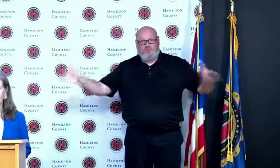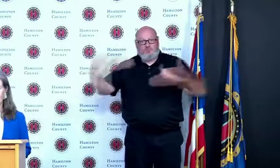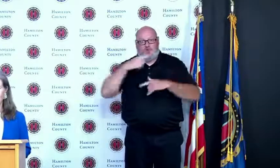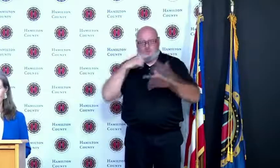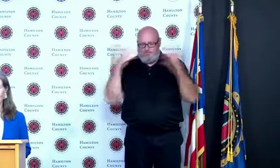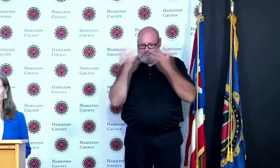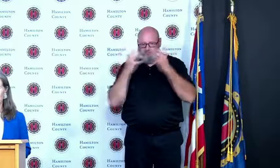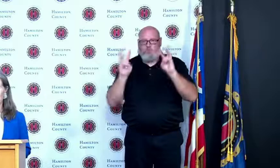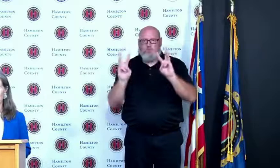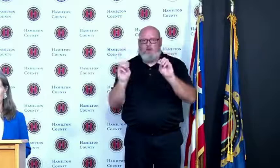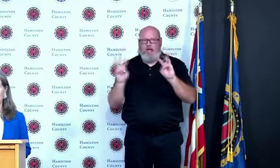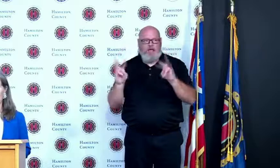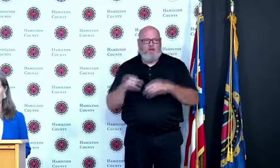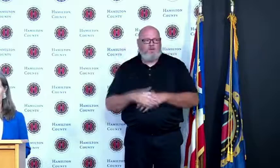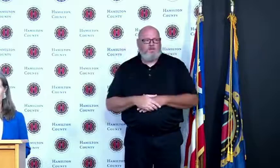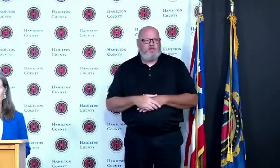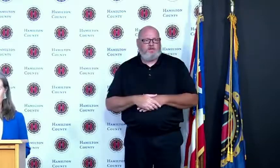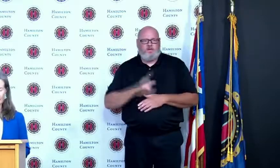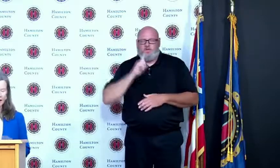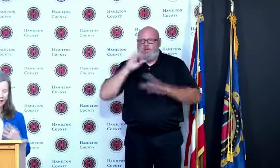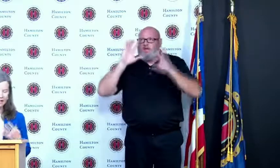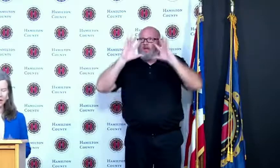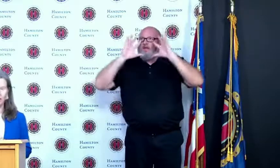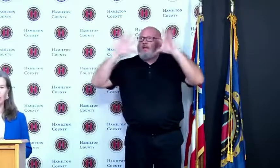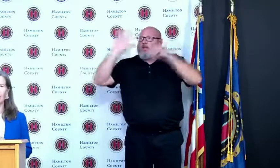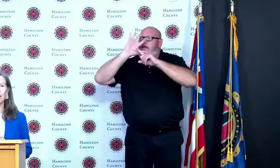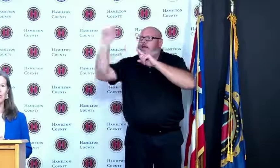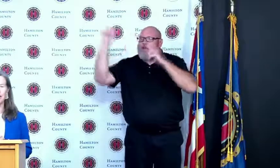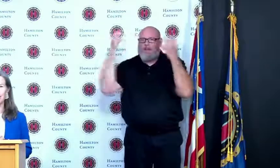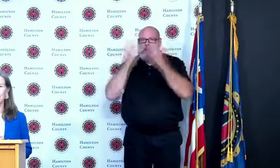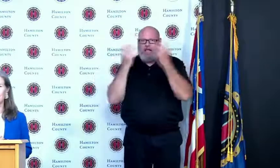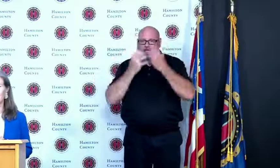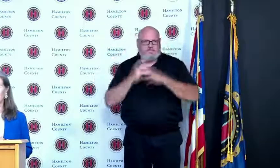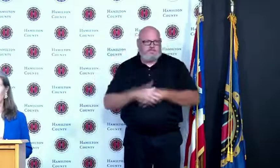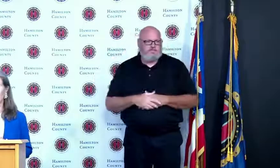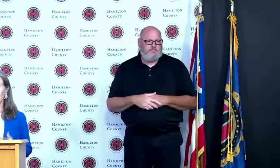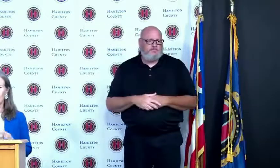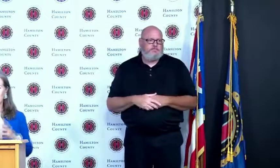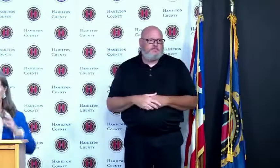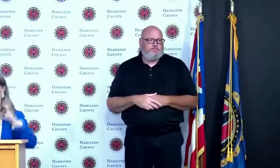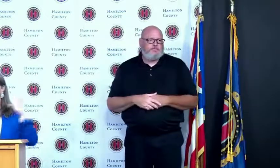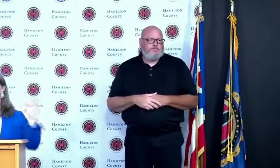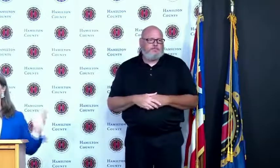throughout this process and so I cannot tell you how grateful I am for the partnership broadly